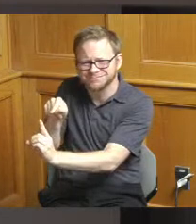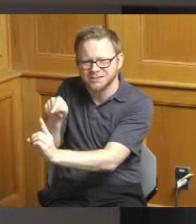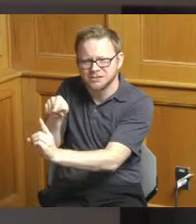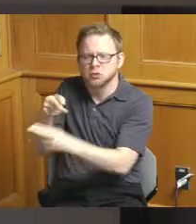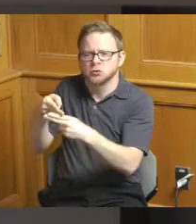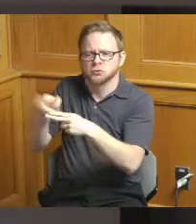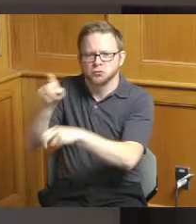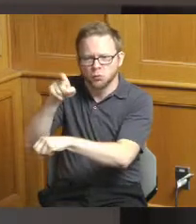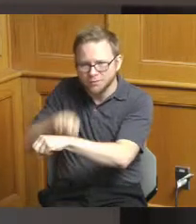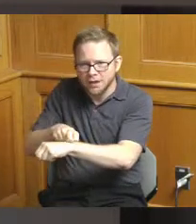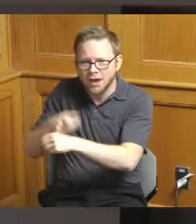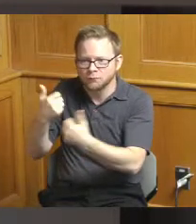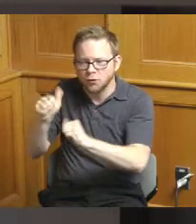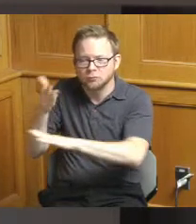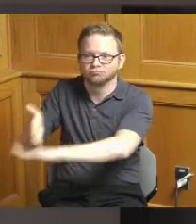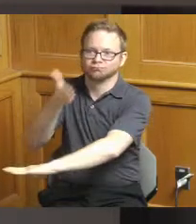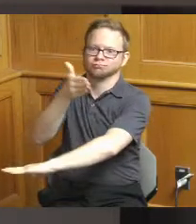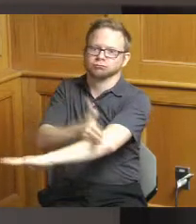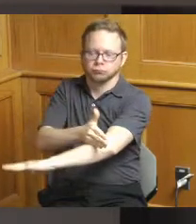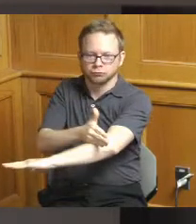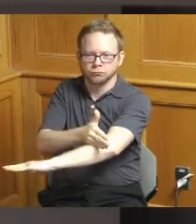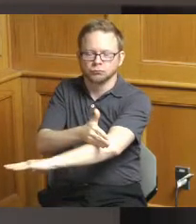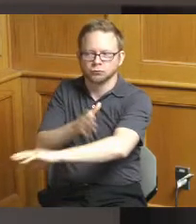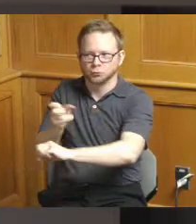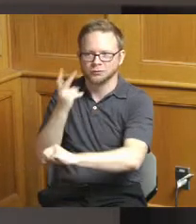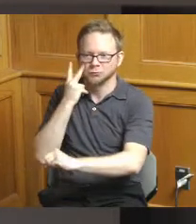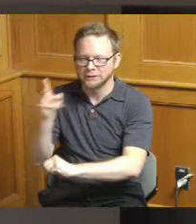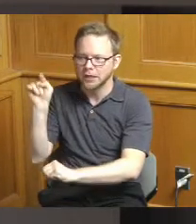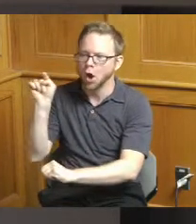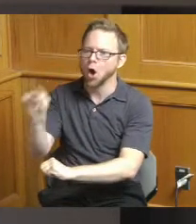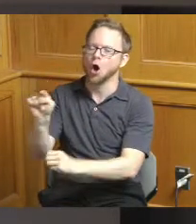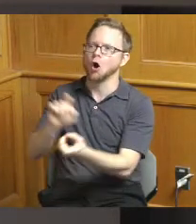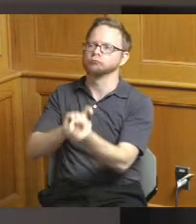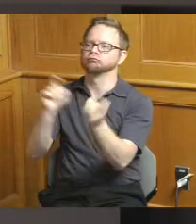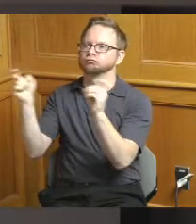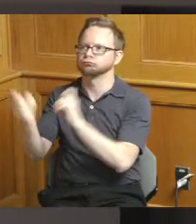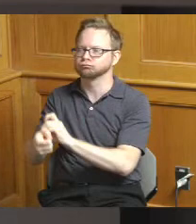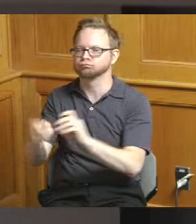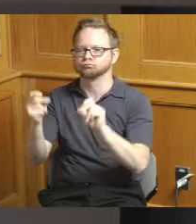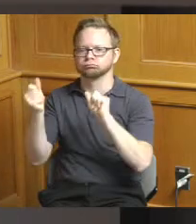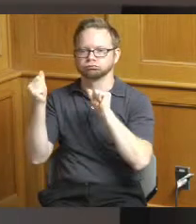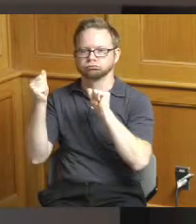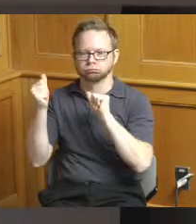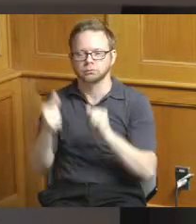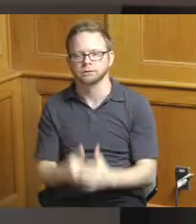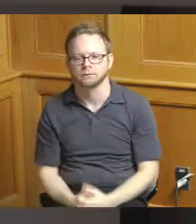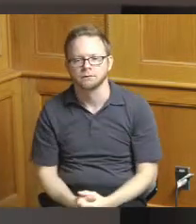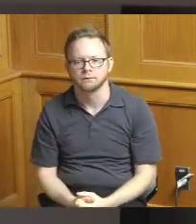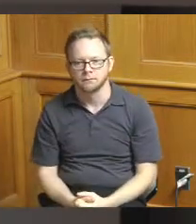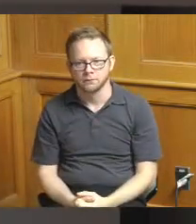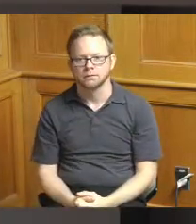to make a difference that you can see and feel so that was our our high aim with a million dollars